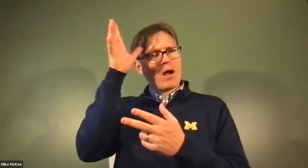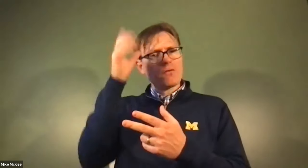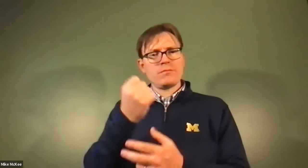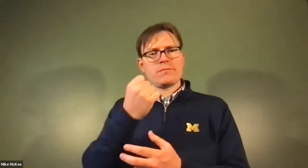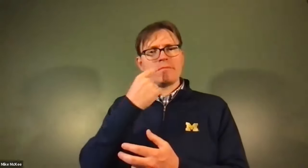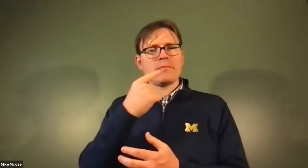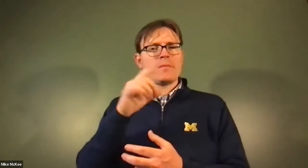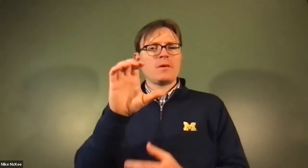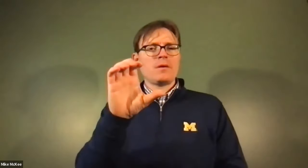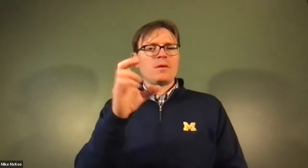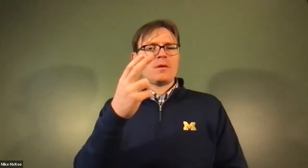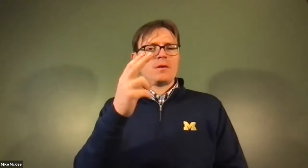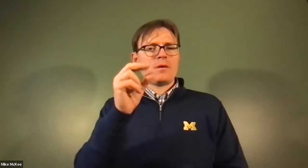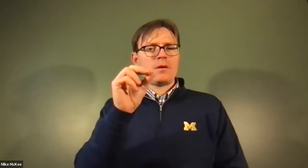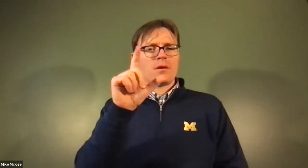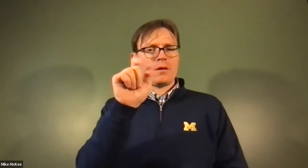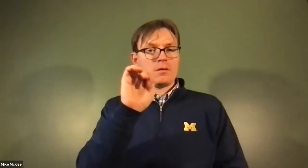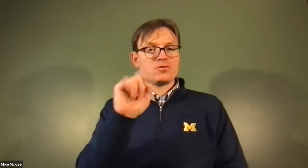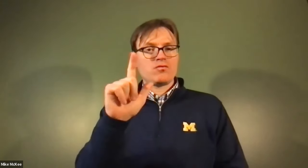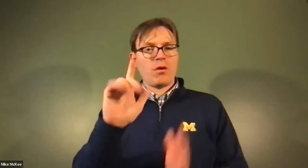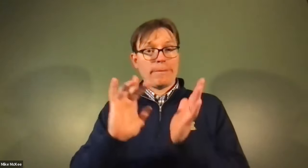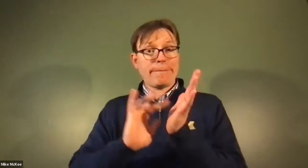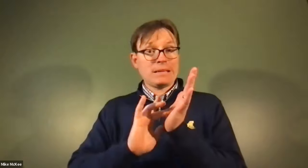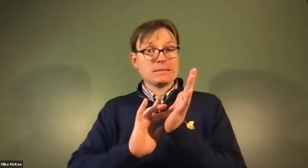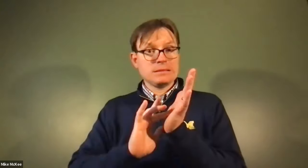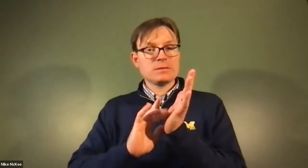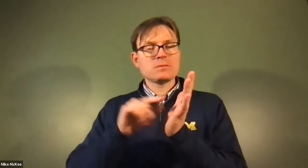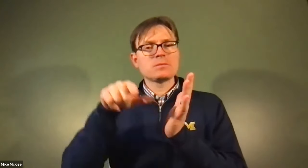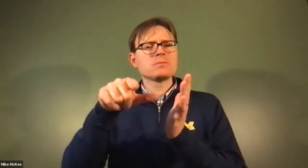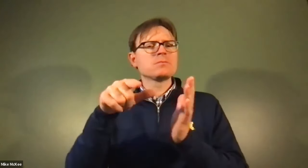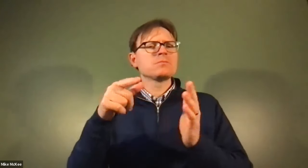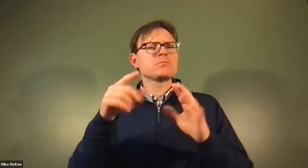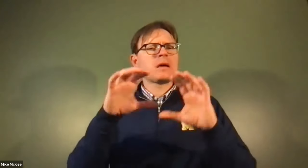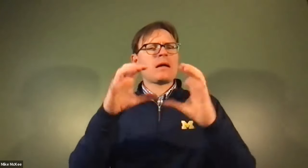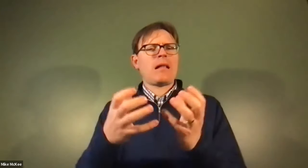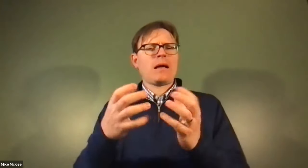James Cech: Also, Dr city key mentioned that her father was taking a cholesterol medication.